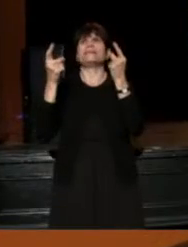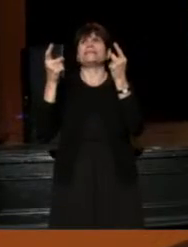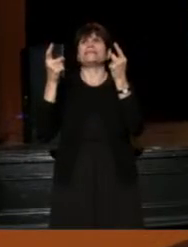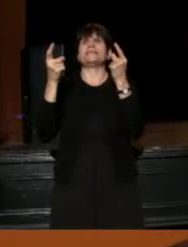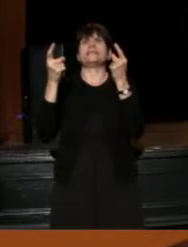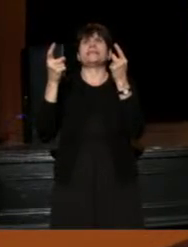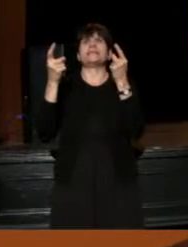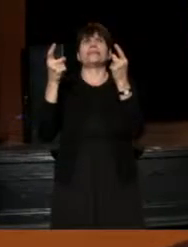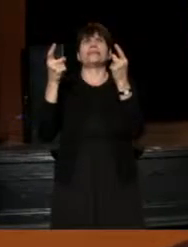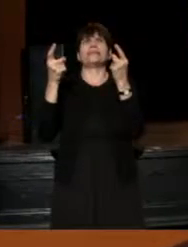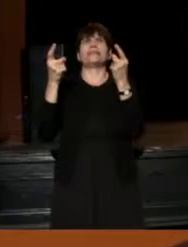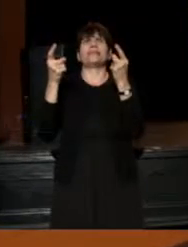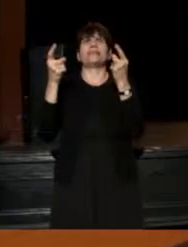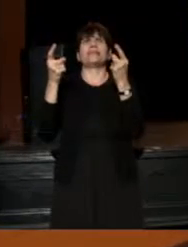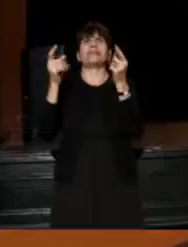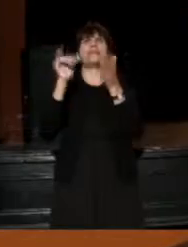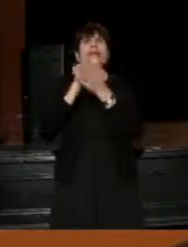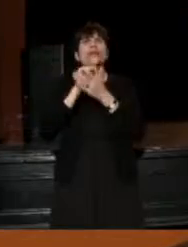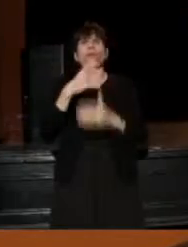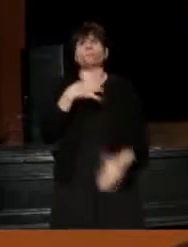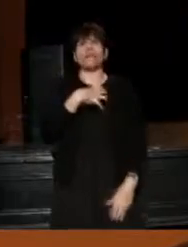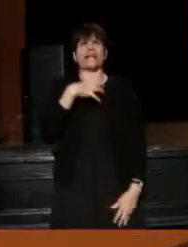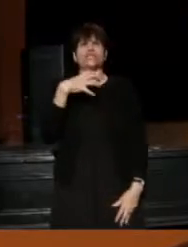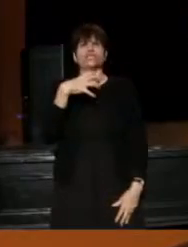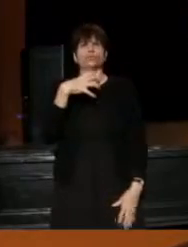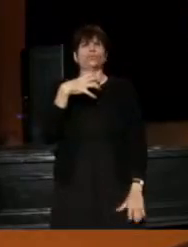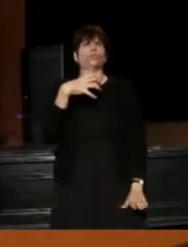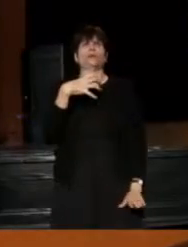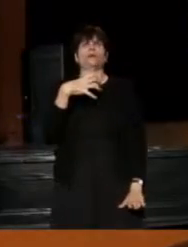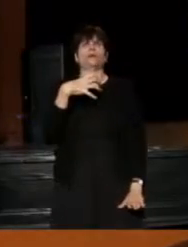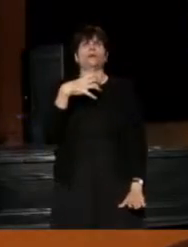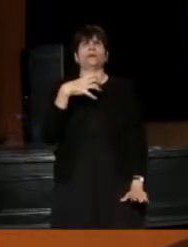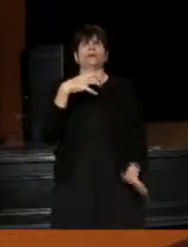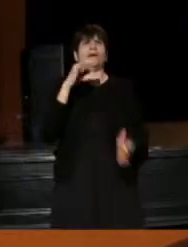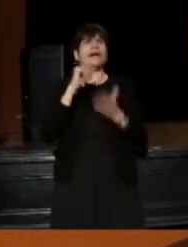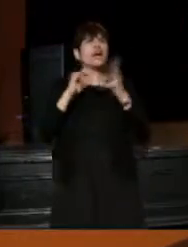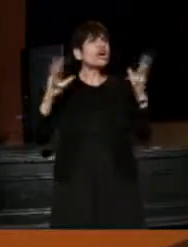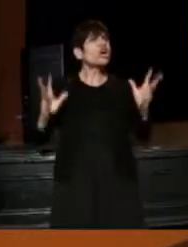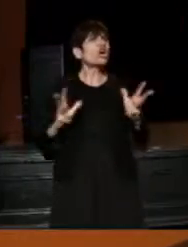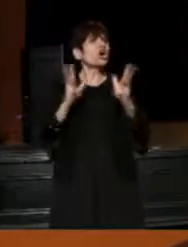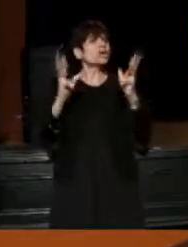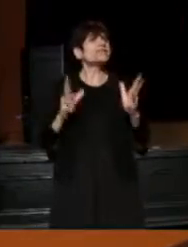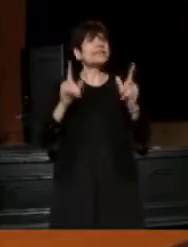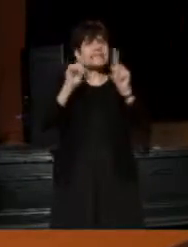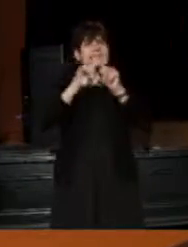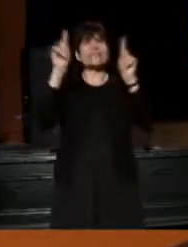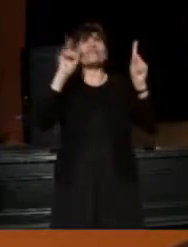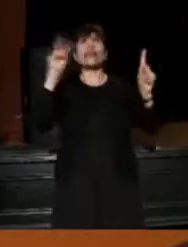that you objected to or something, is a way of encouraging a different kind of dialogue